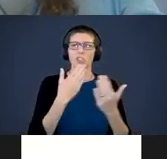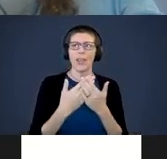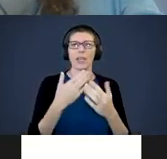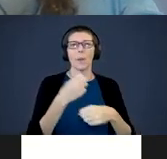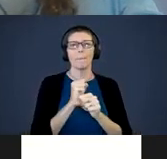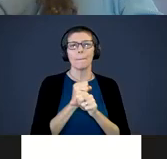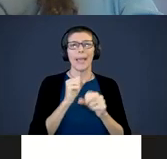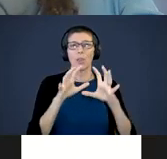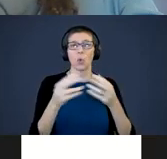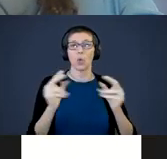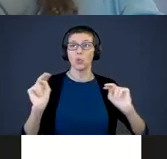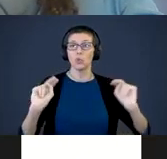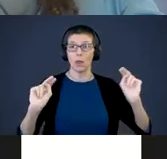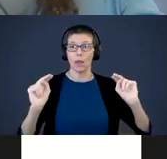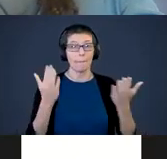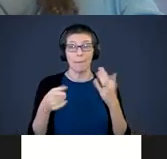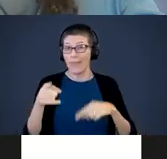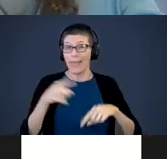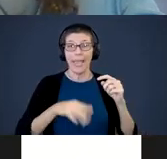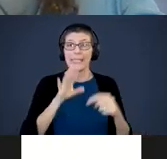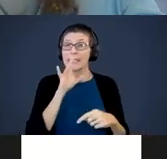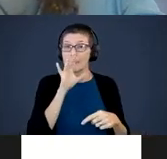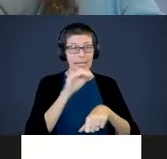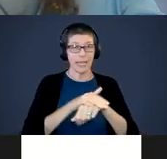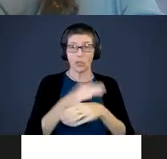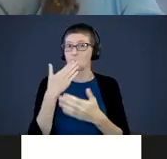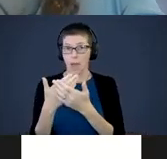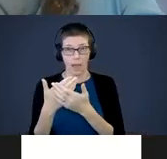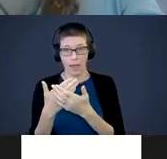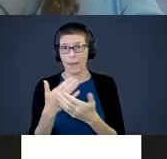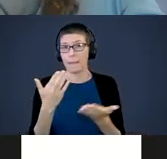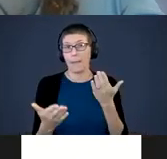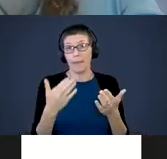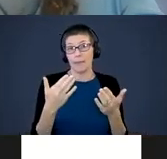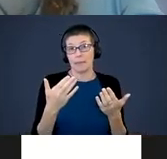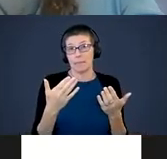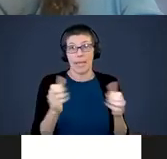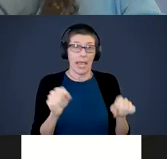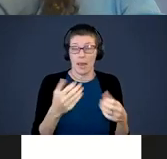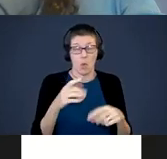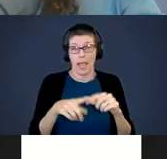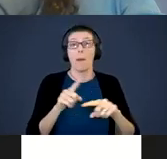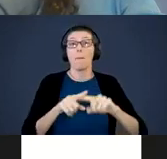They may not be able to speak English well. Maybe they can but if they can read and write there is